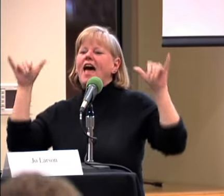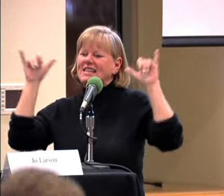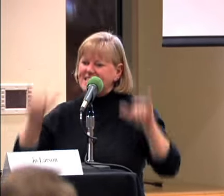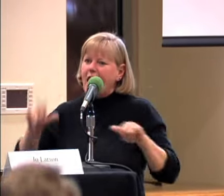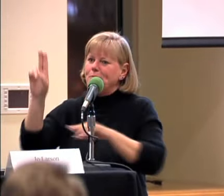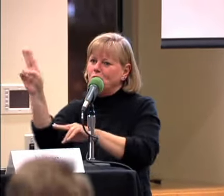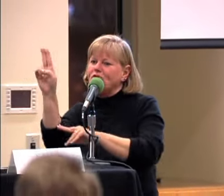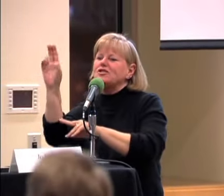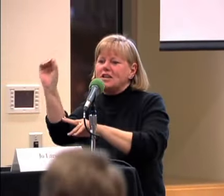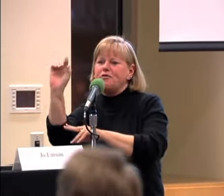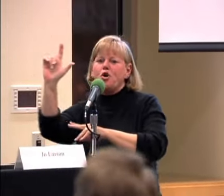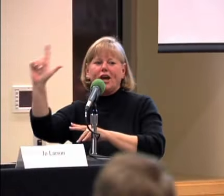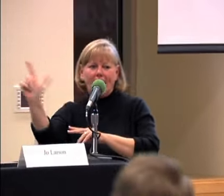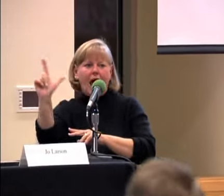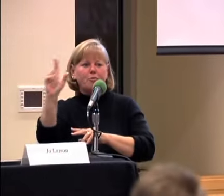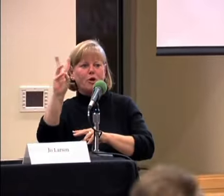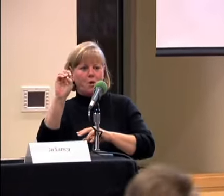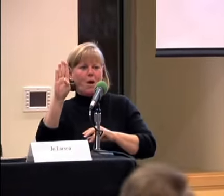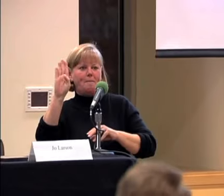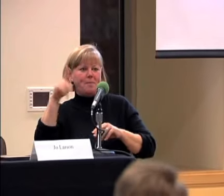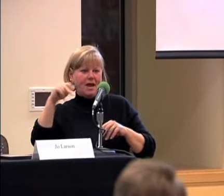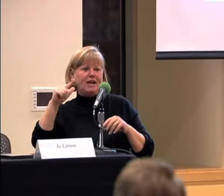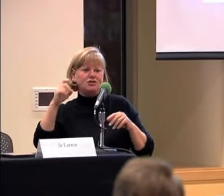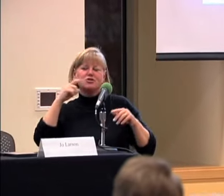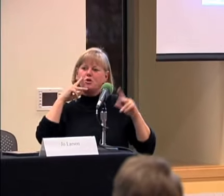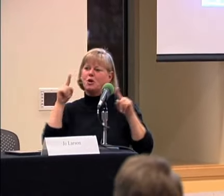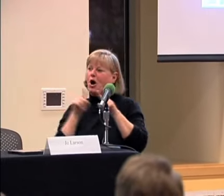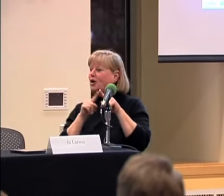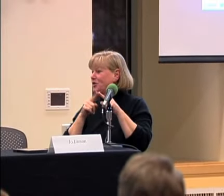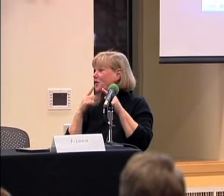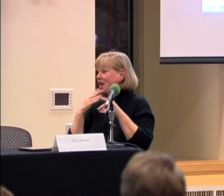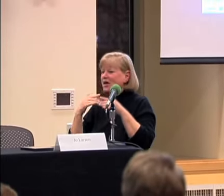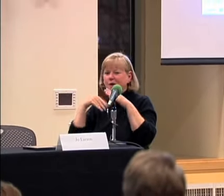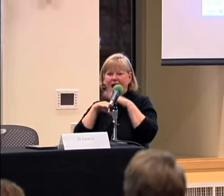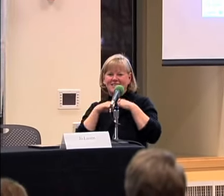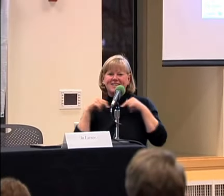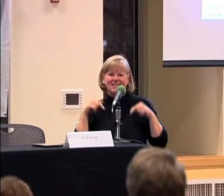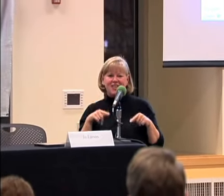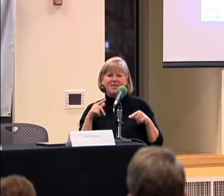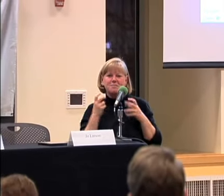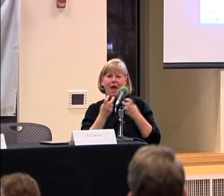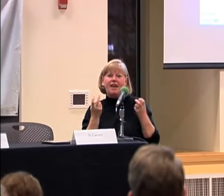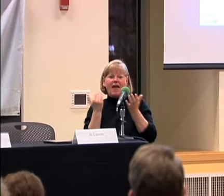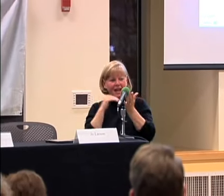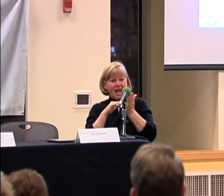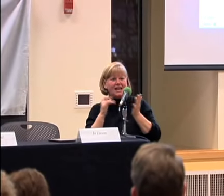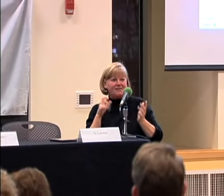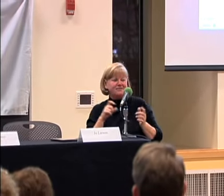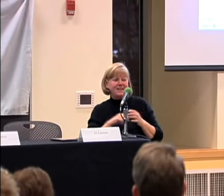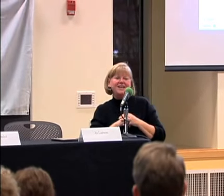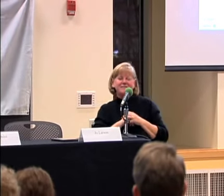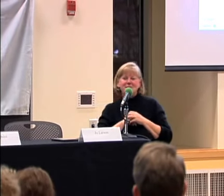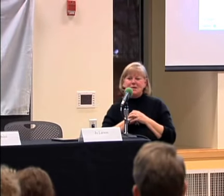SO CAN YOU ALL ACCESS THIS PANEL AGAIN. THAN YOU TO ALL OUR